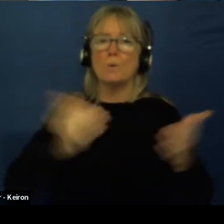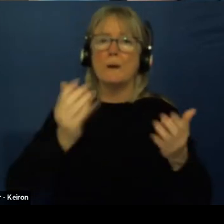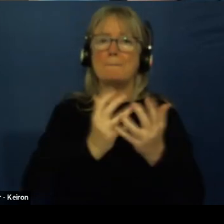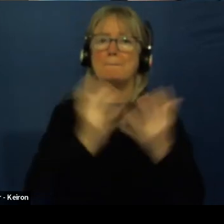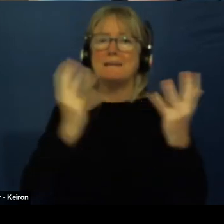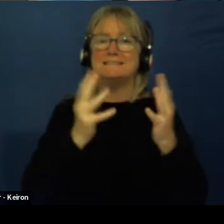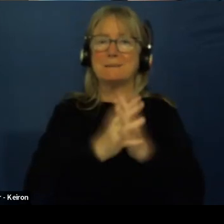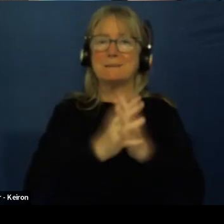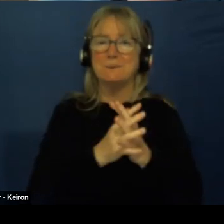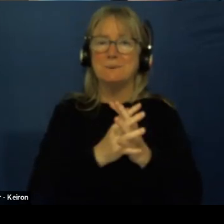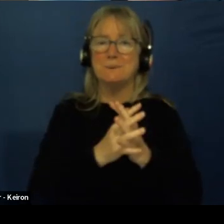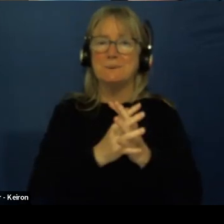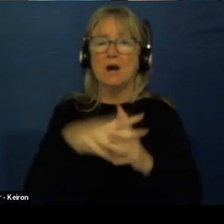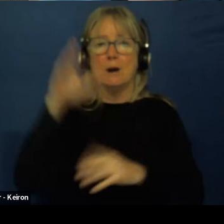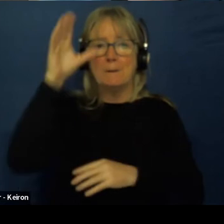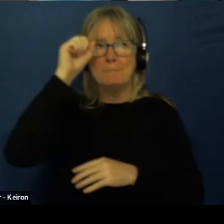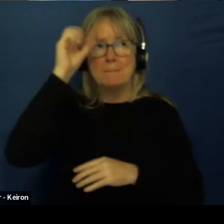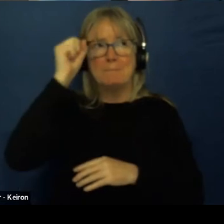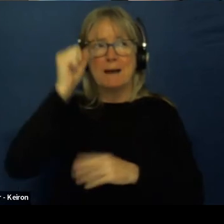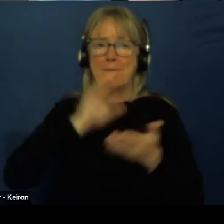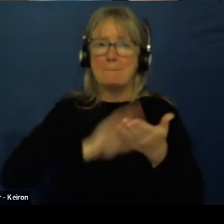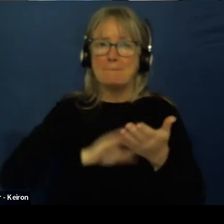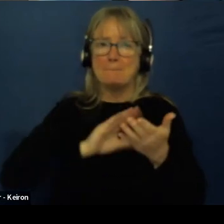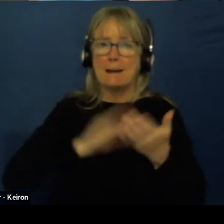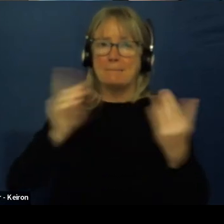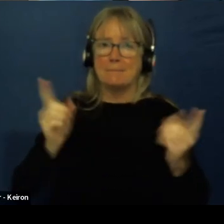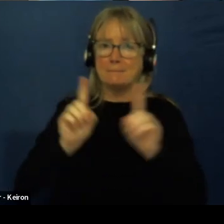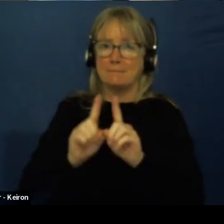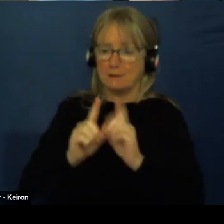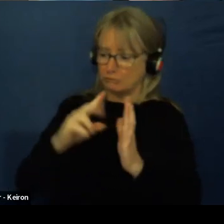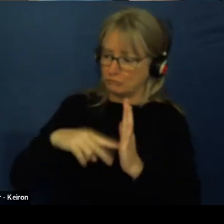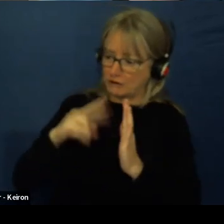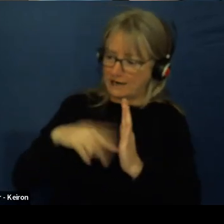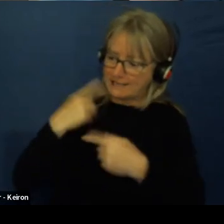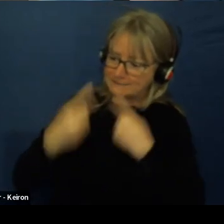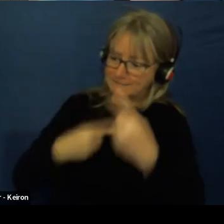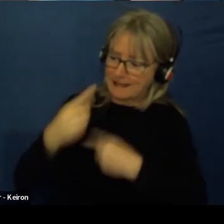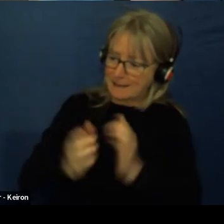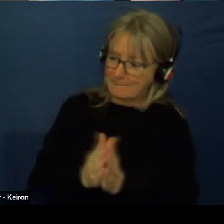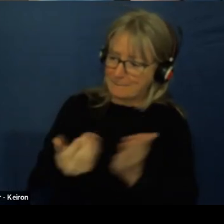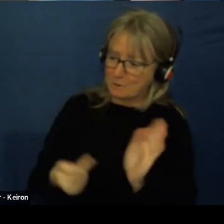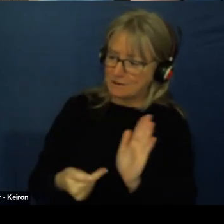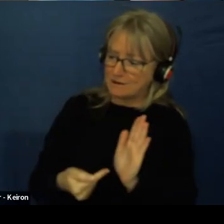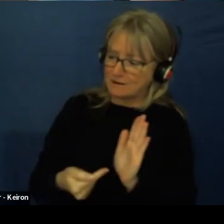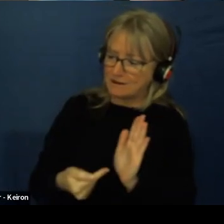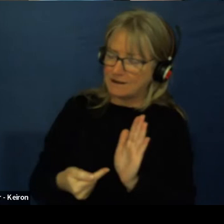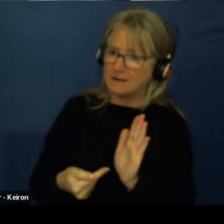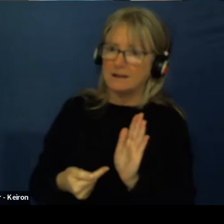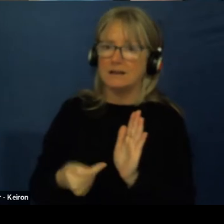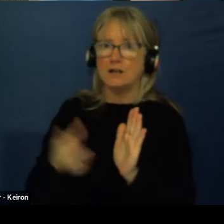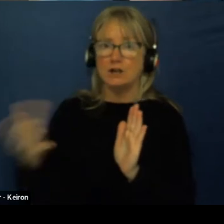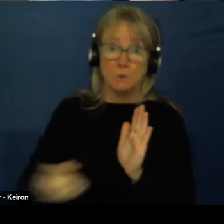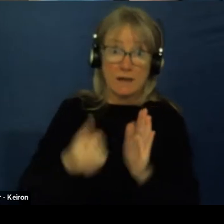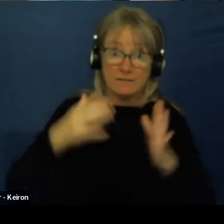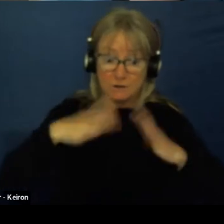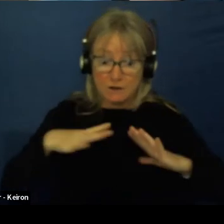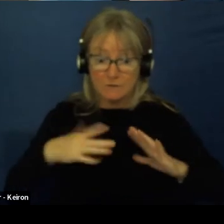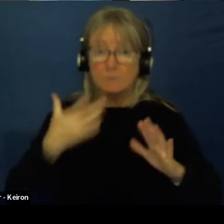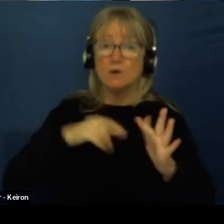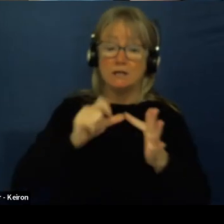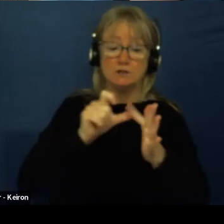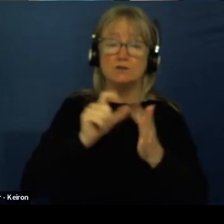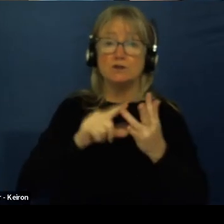And I remember her sitting down and reading, reading through it with me and, and it has, it would have things like you have a uniform, you have to do this you have to do X, Y and Zed.